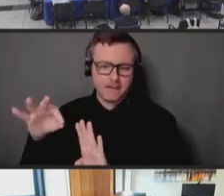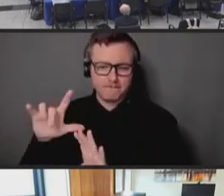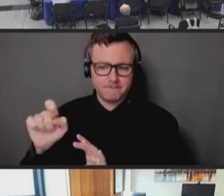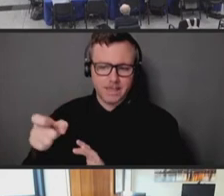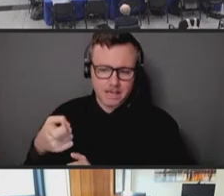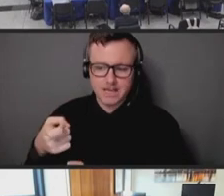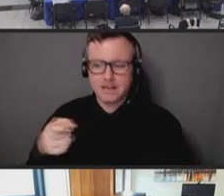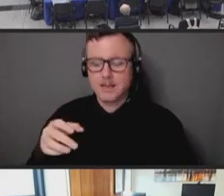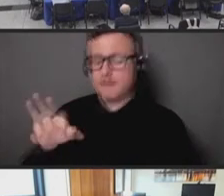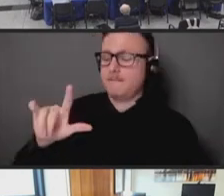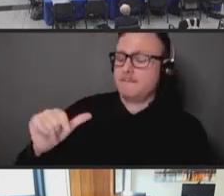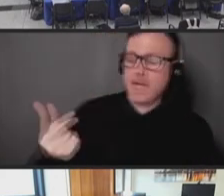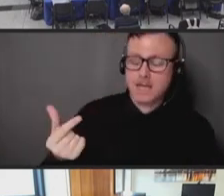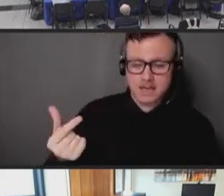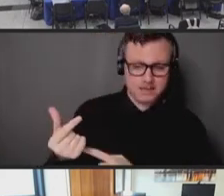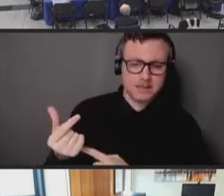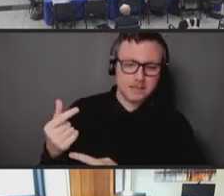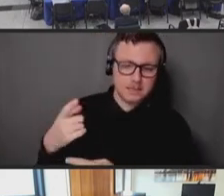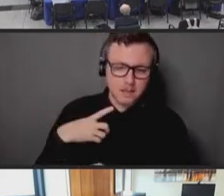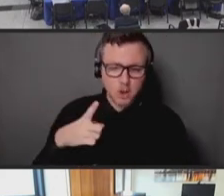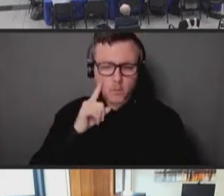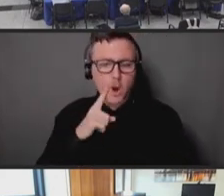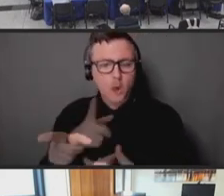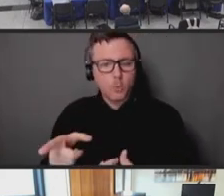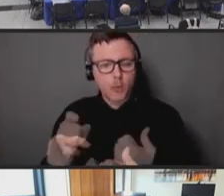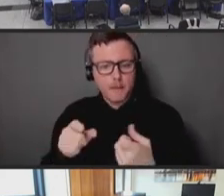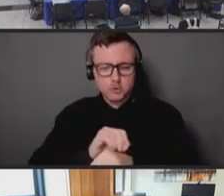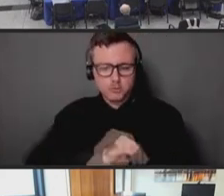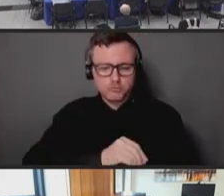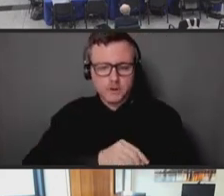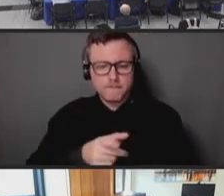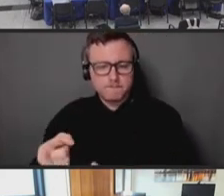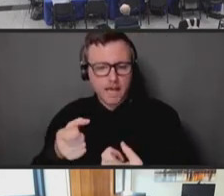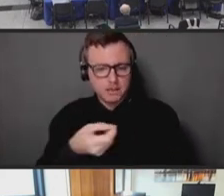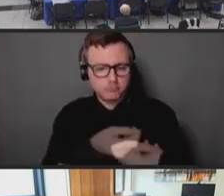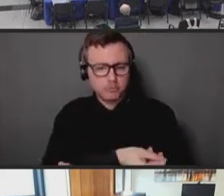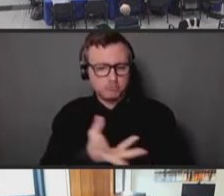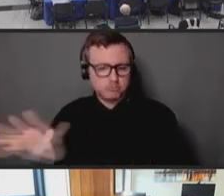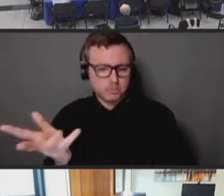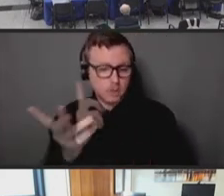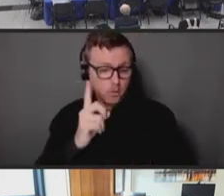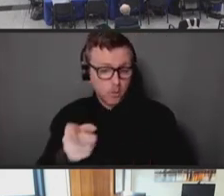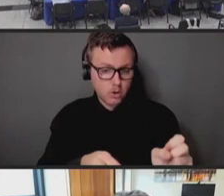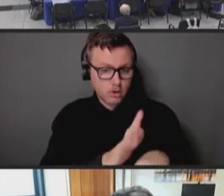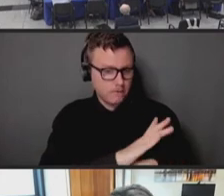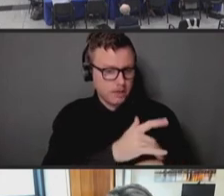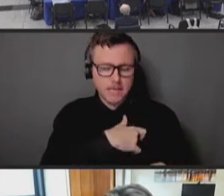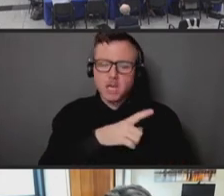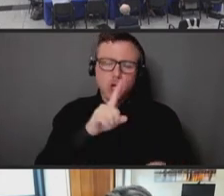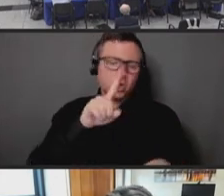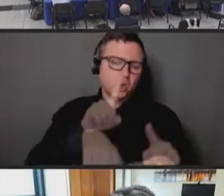creation of a distribution capability for COVID that simply couldn't be extended further legally.